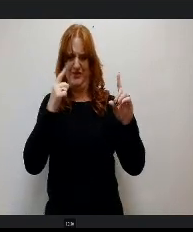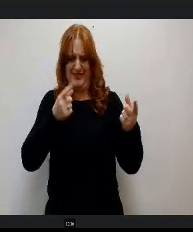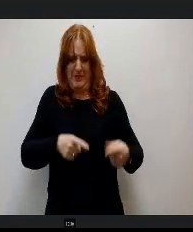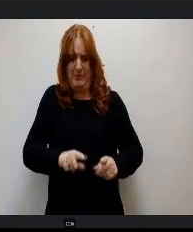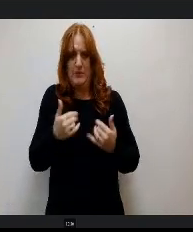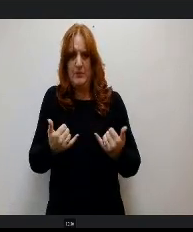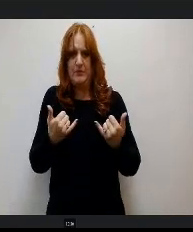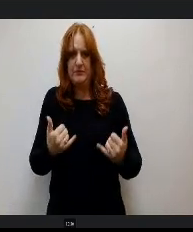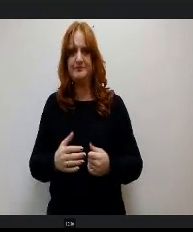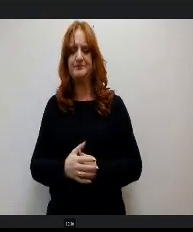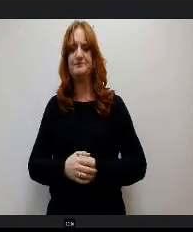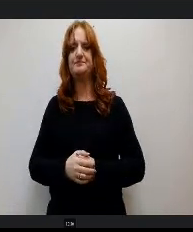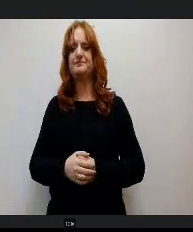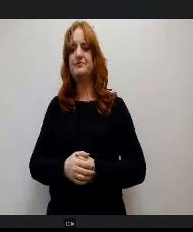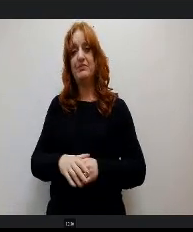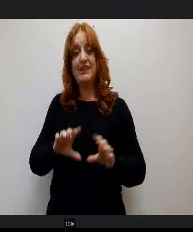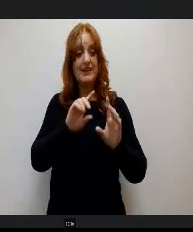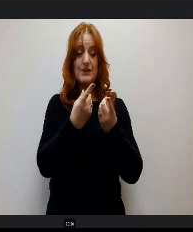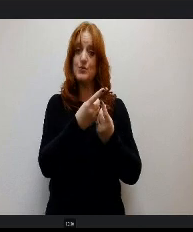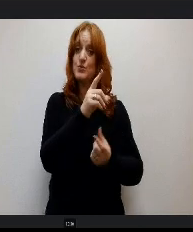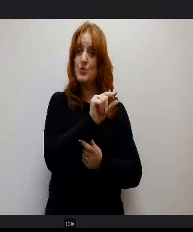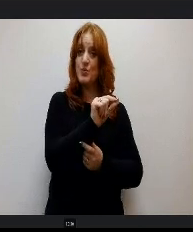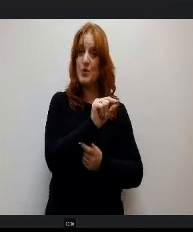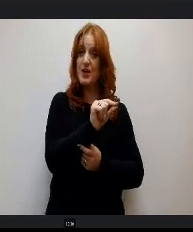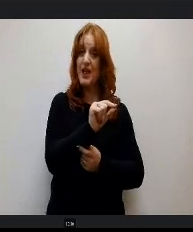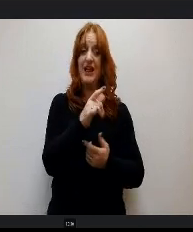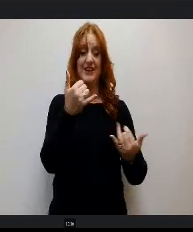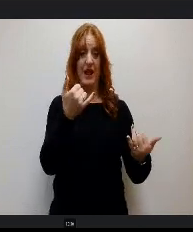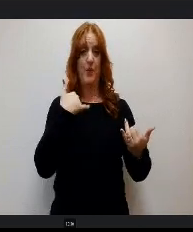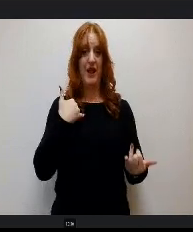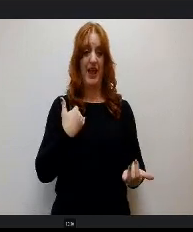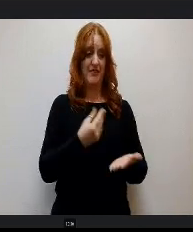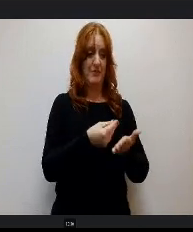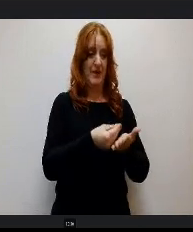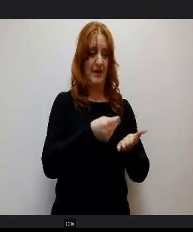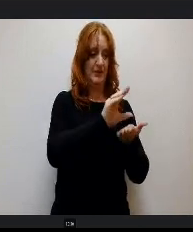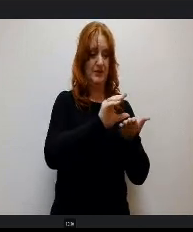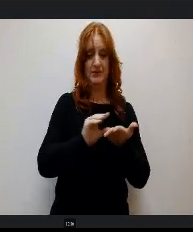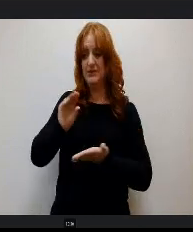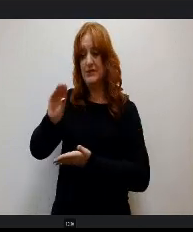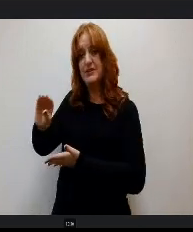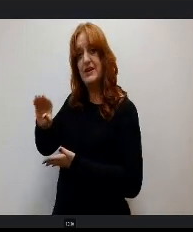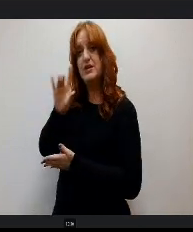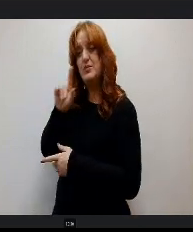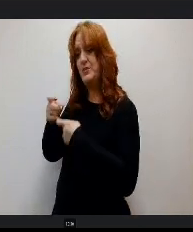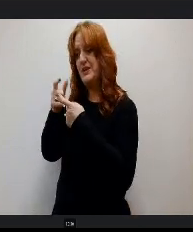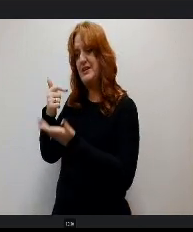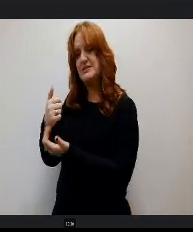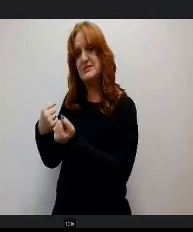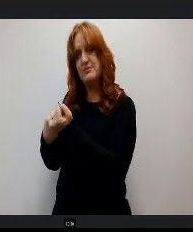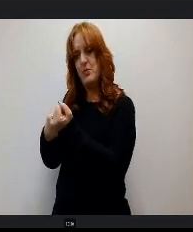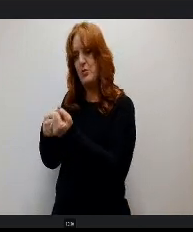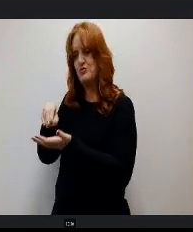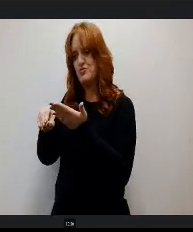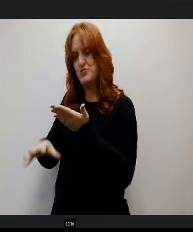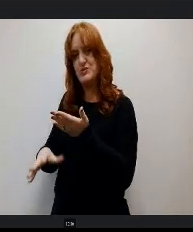District 20, though, has allocated funding and focus to support children with dyslexia, especially at the elementary school level